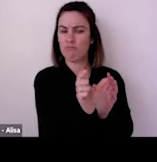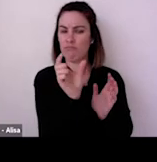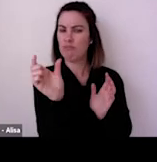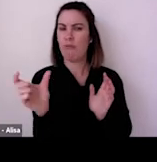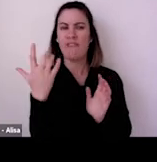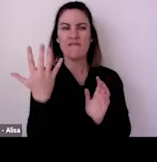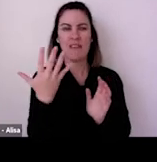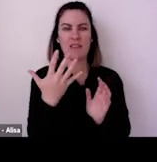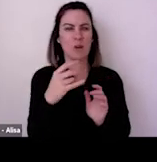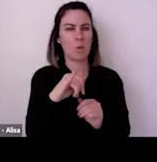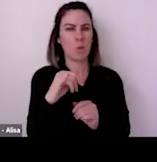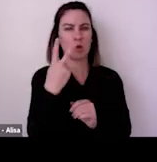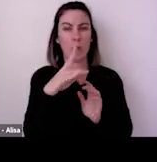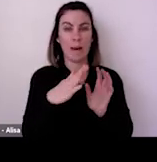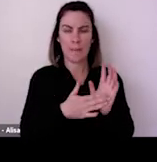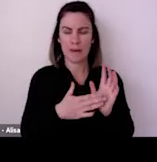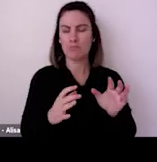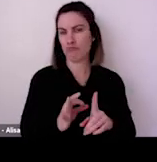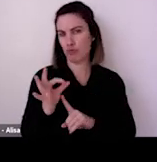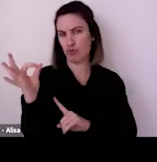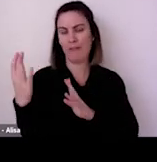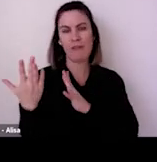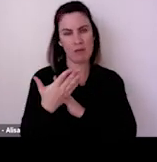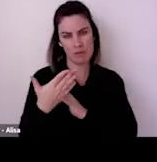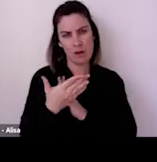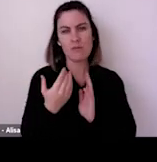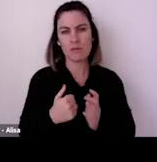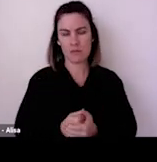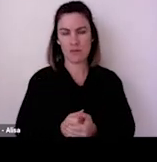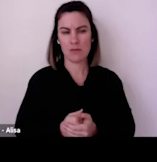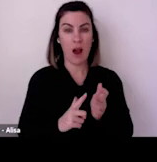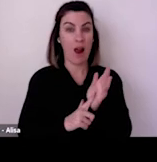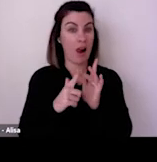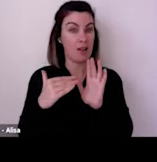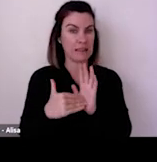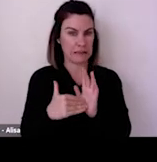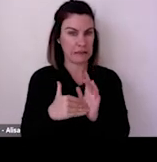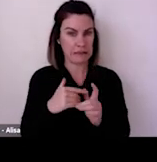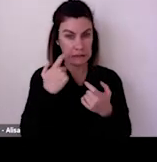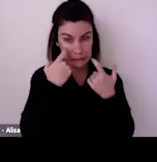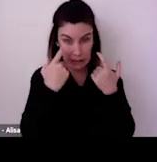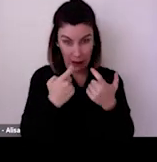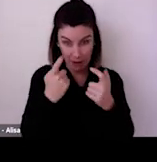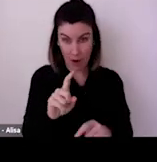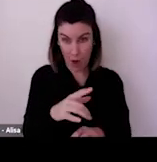So we'll be collecting data about the impacts of the pandemic at that point too. That's exciting.